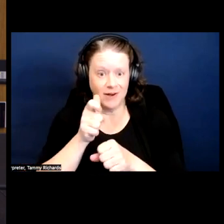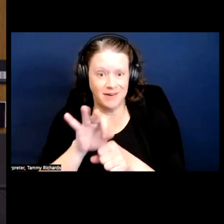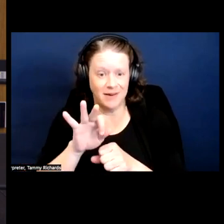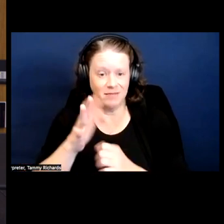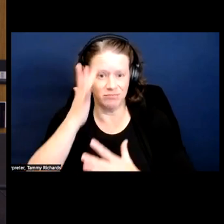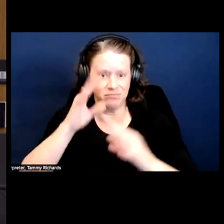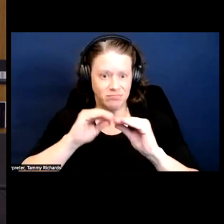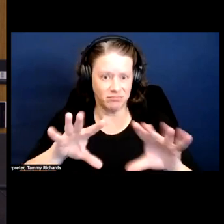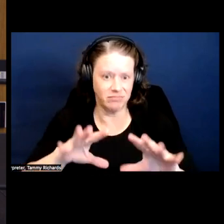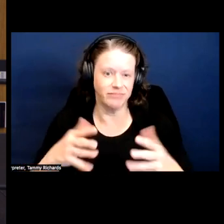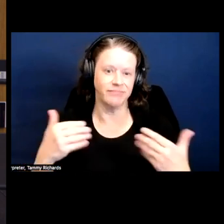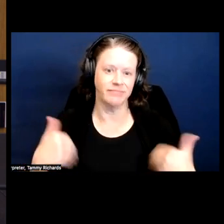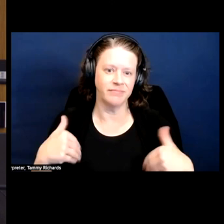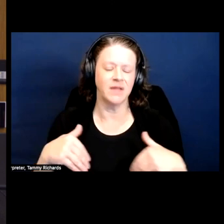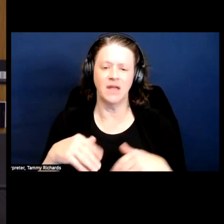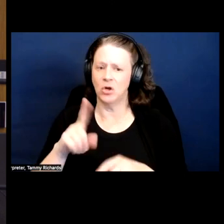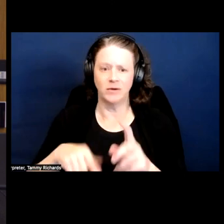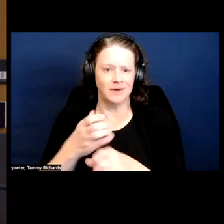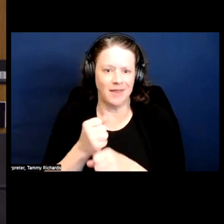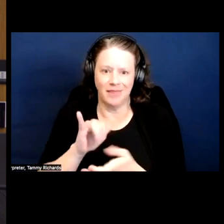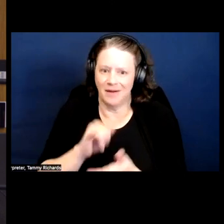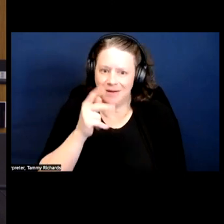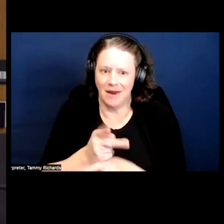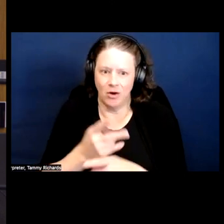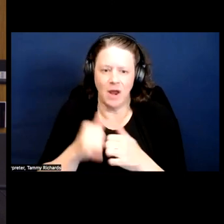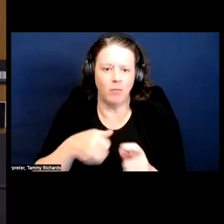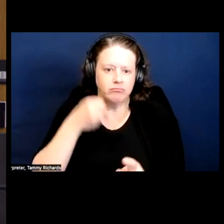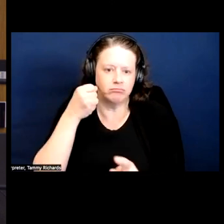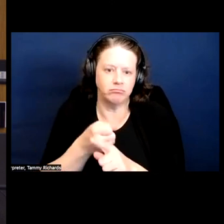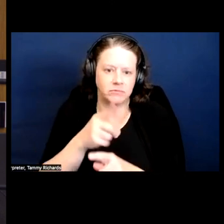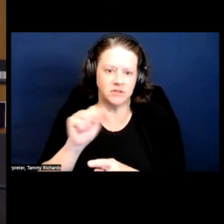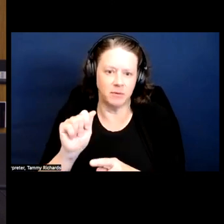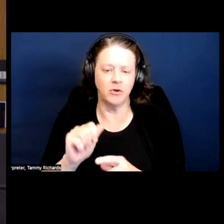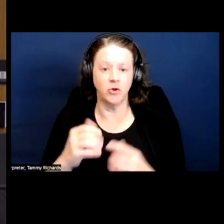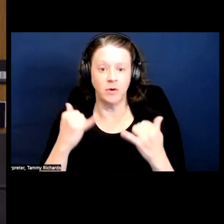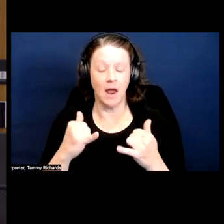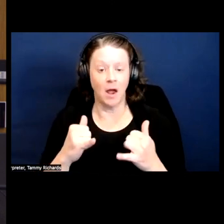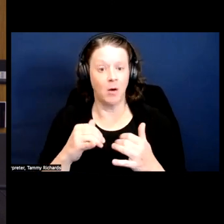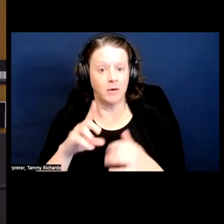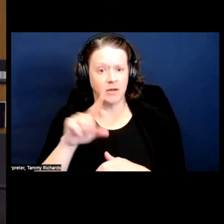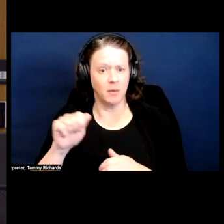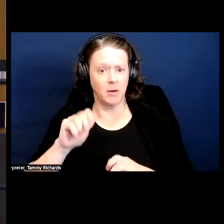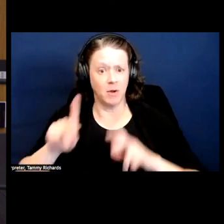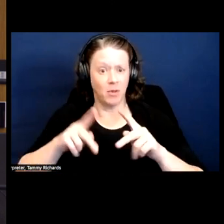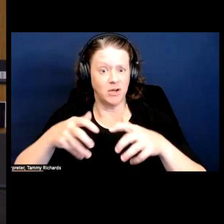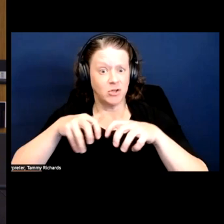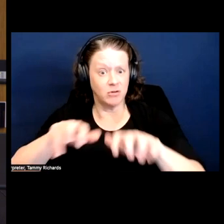So I think that there's a lot of disability growth right now; that this moment, in particular,